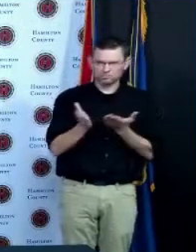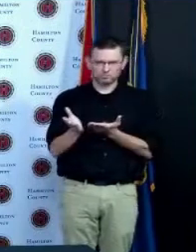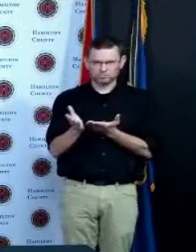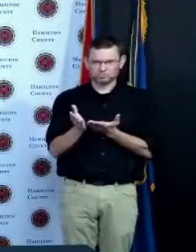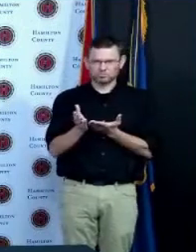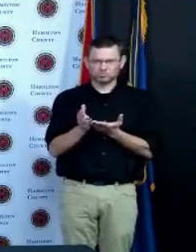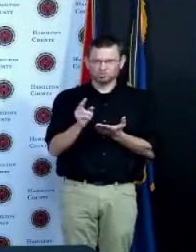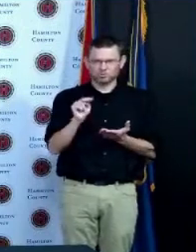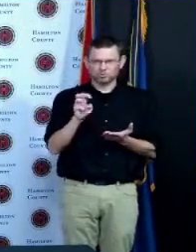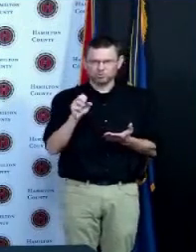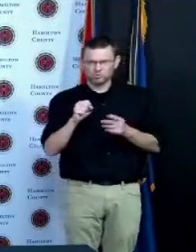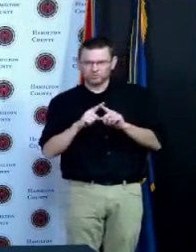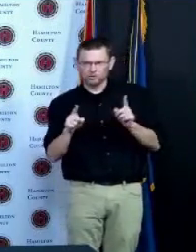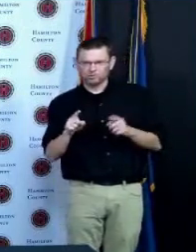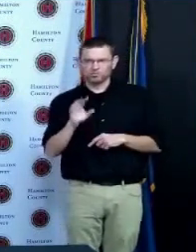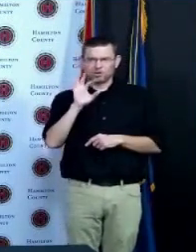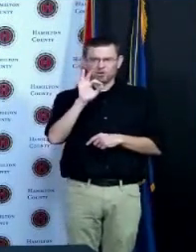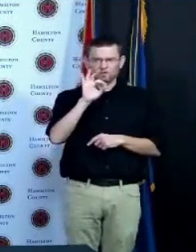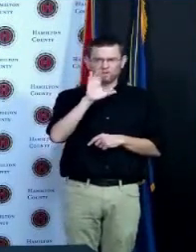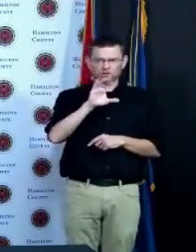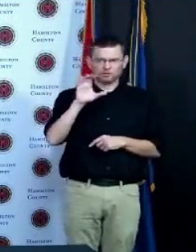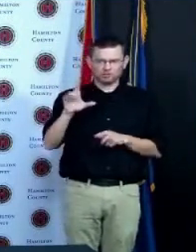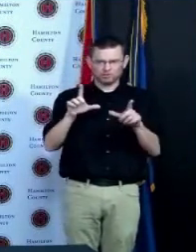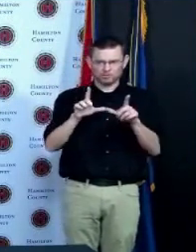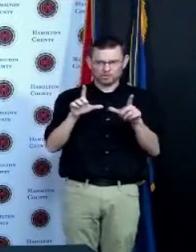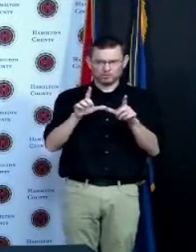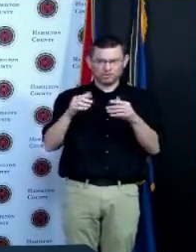going into this and I realize you were on a certain side of the political spectrum but